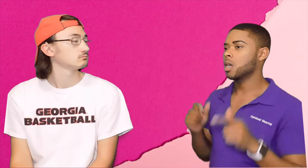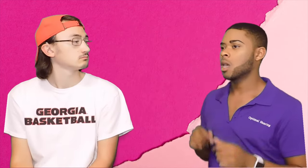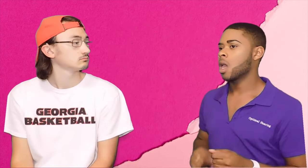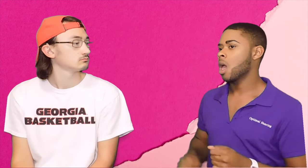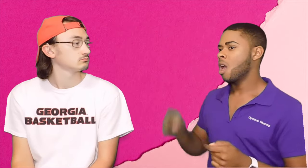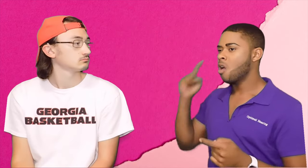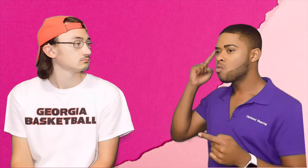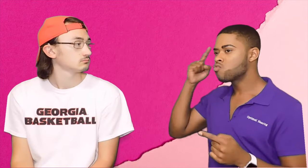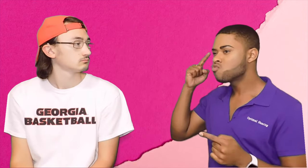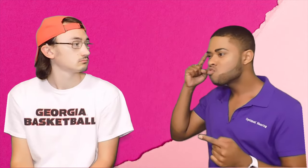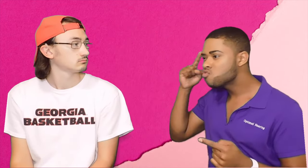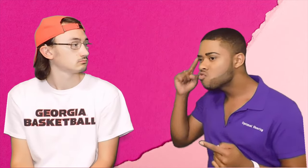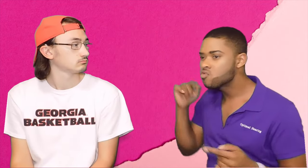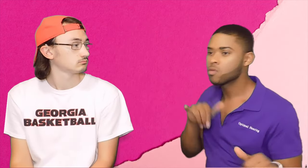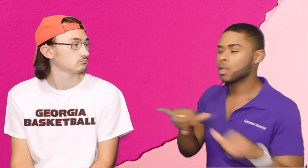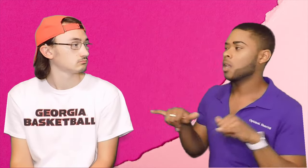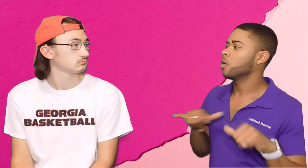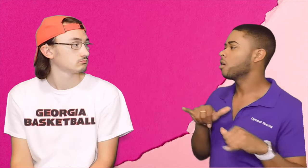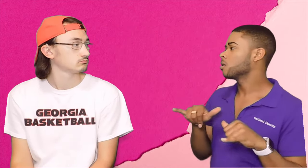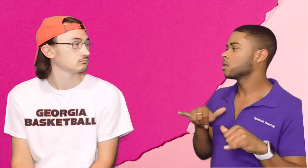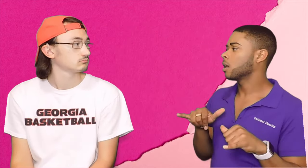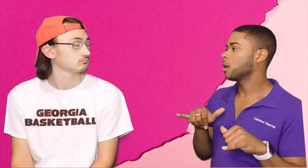Bryce: What's the most shocking stereotype